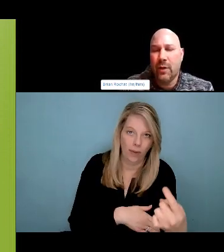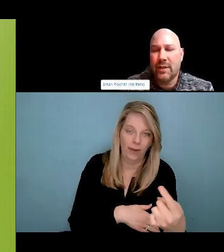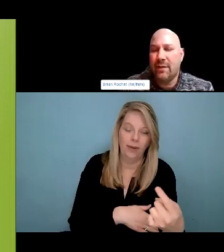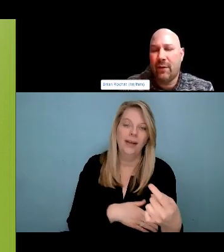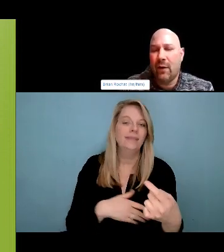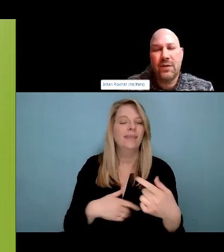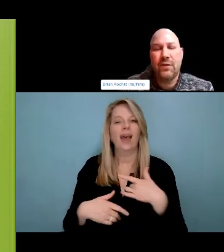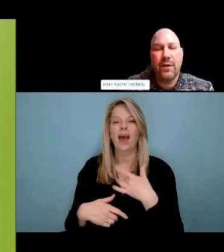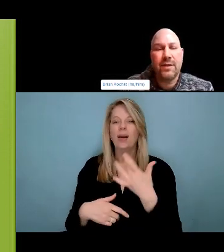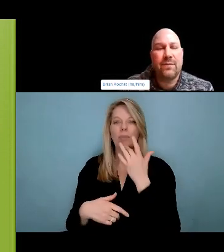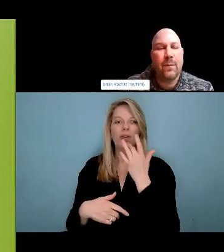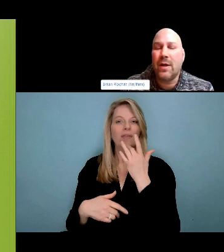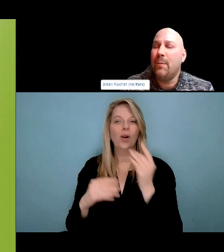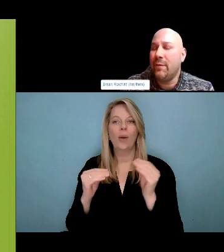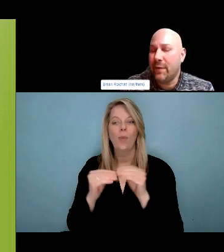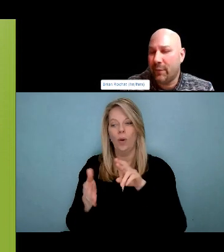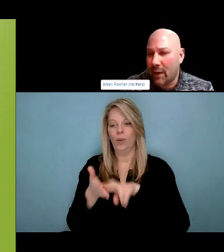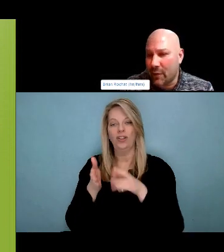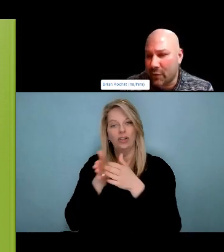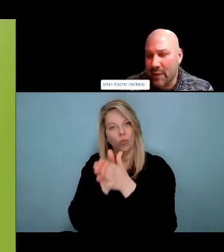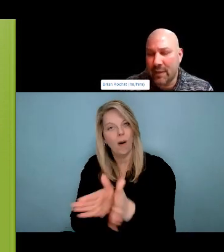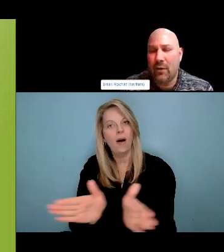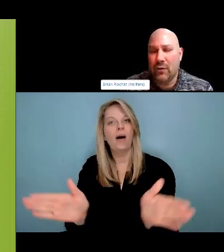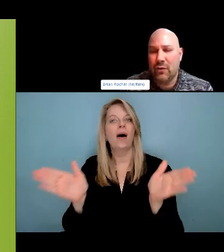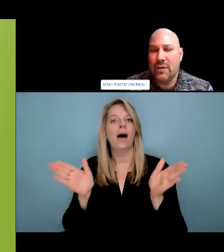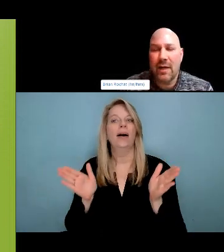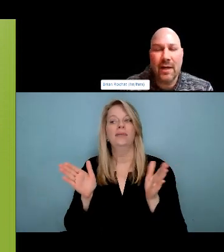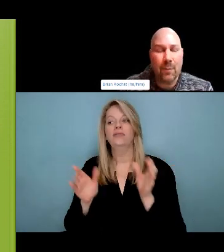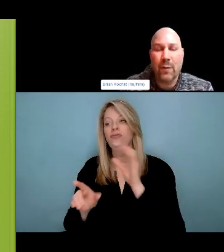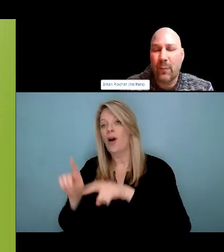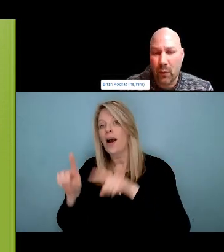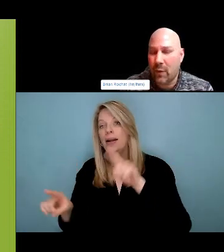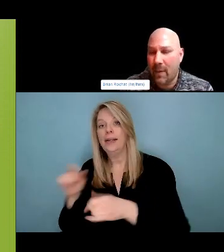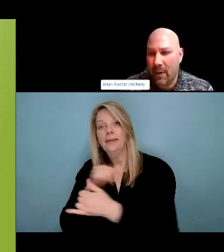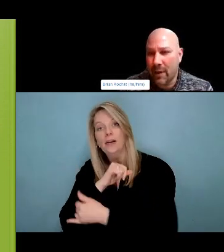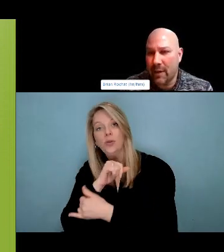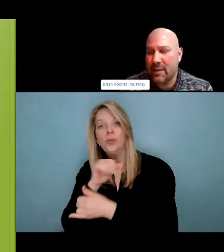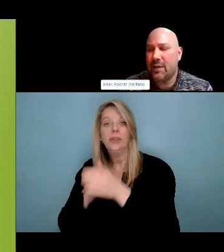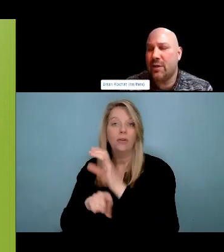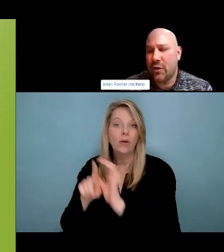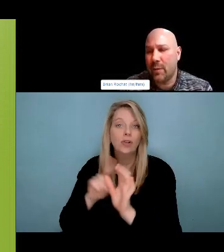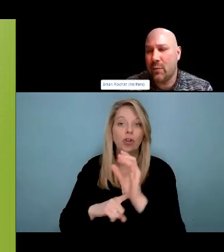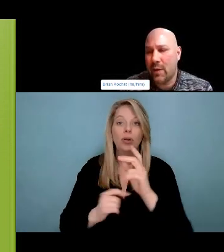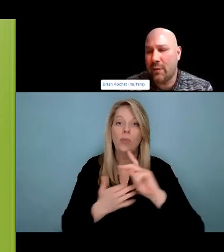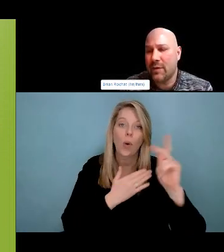been through so much. There's a train here and it's time to stop the train and start to drive it. You